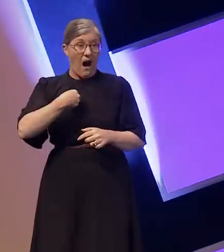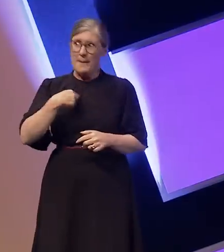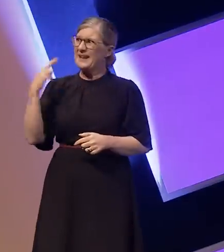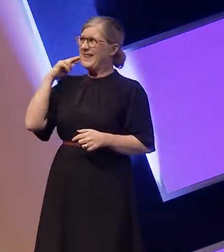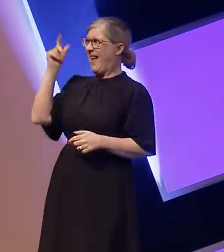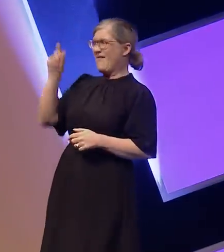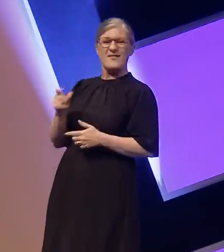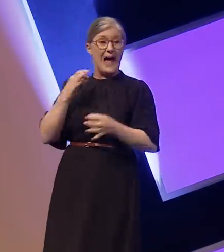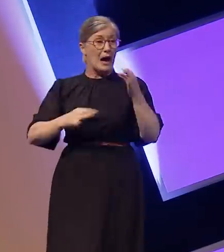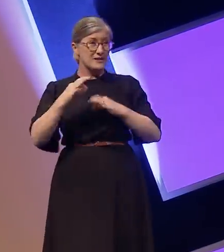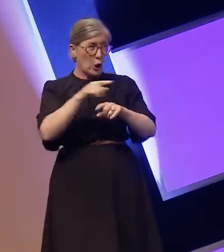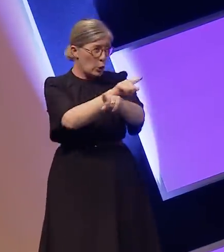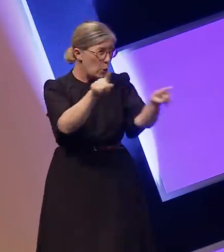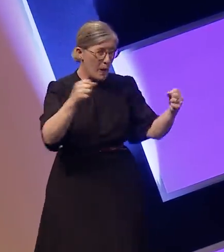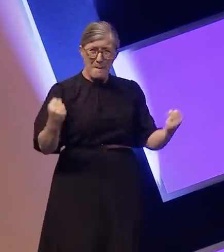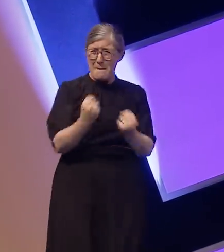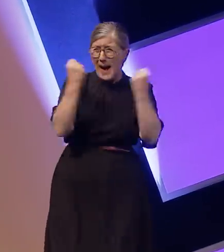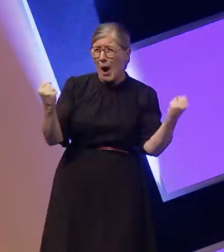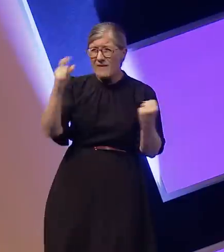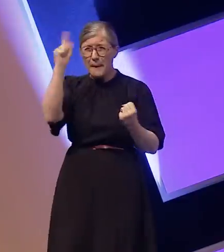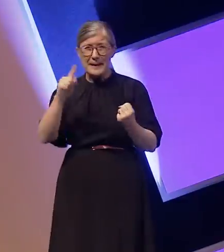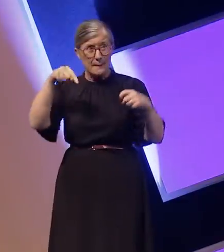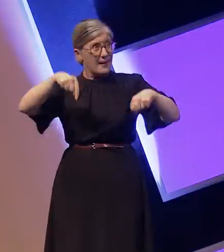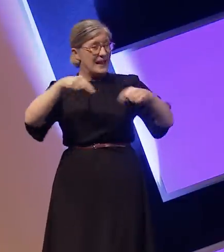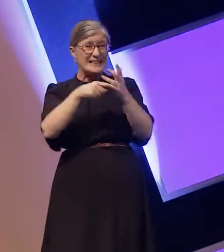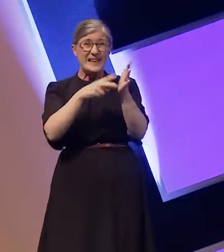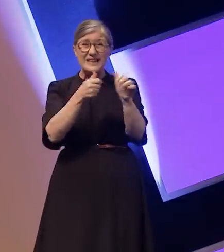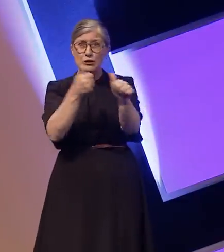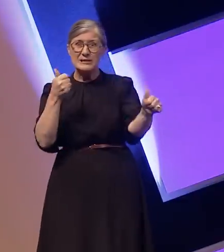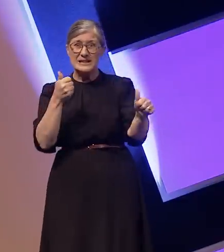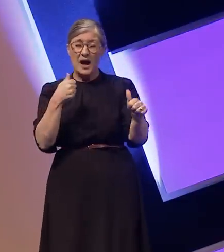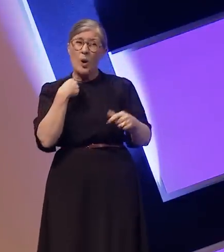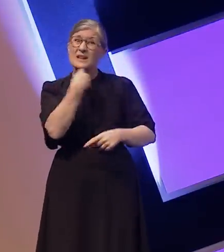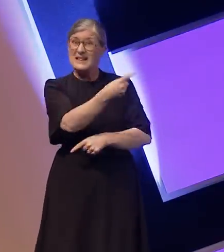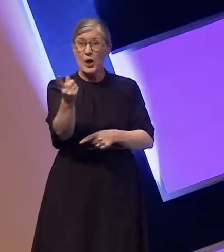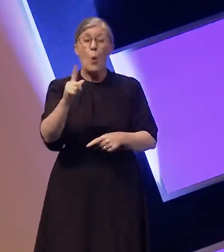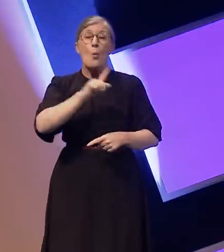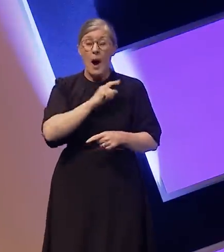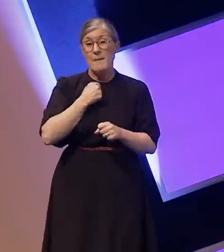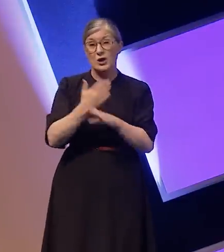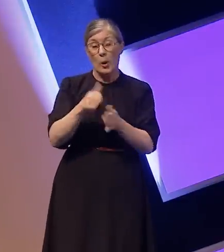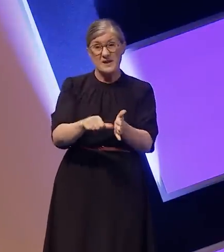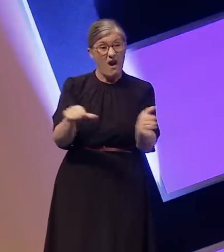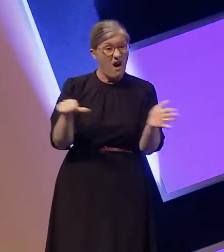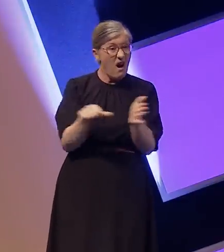most powerful people in this industry the ways you have made my job difficult. I do feel responsible